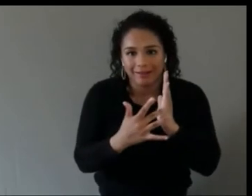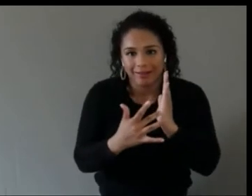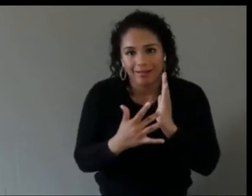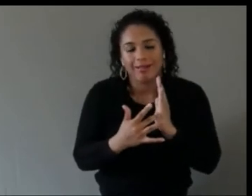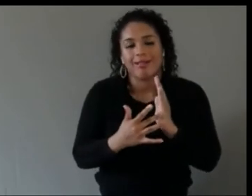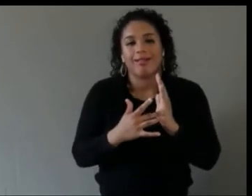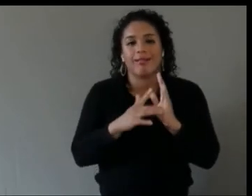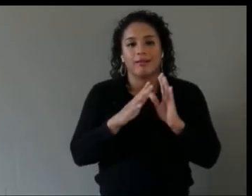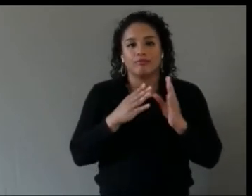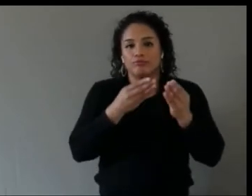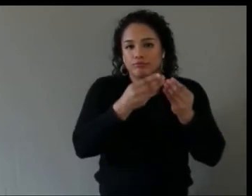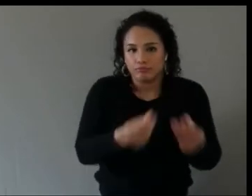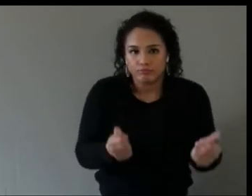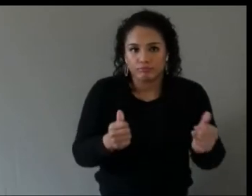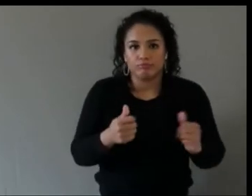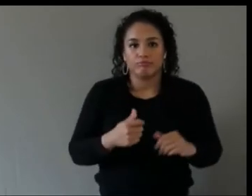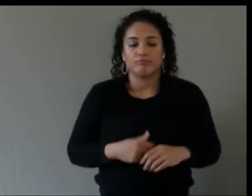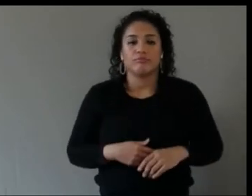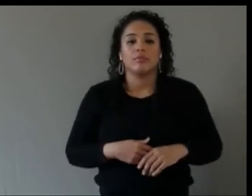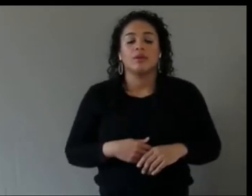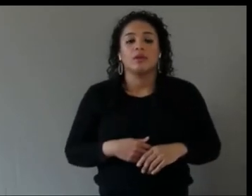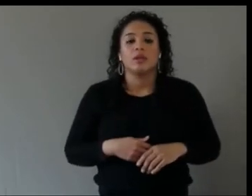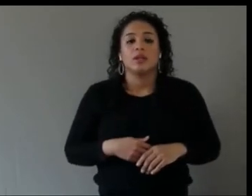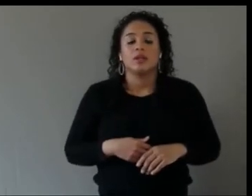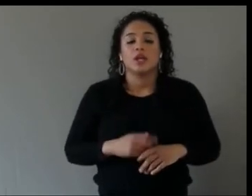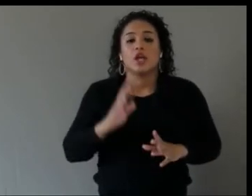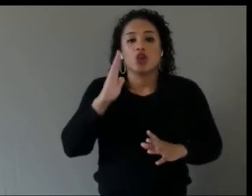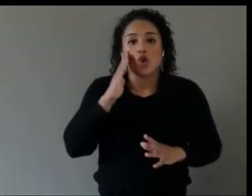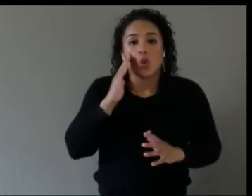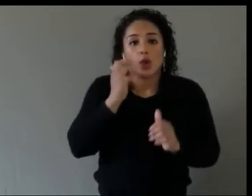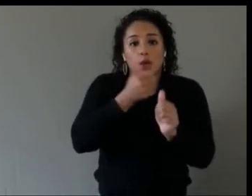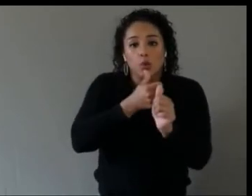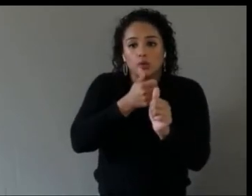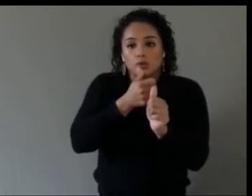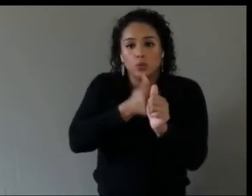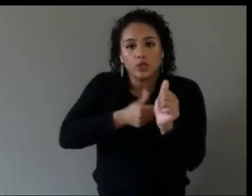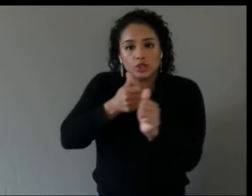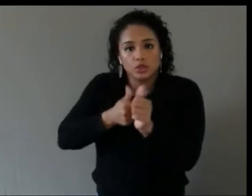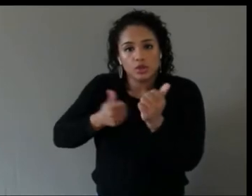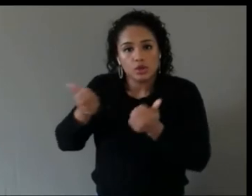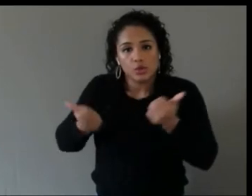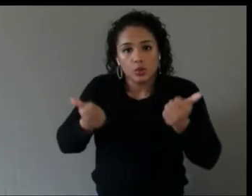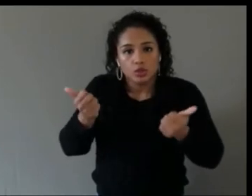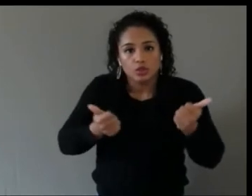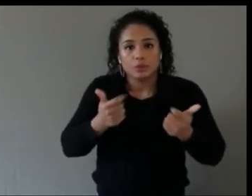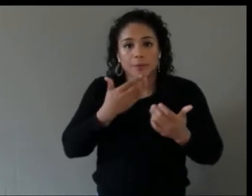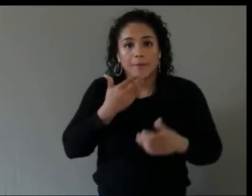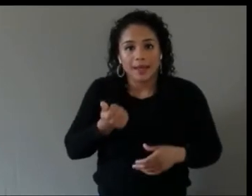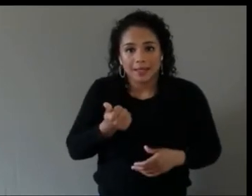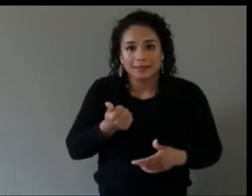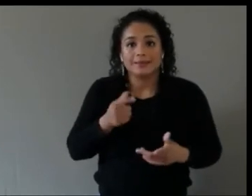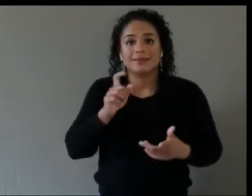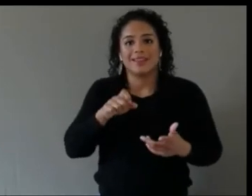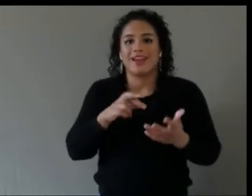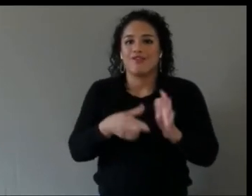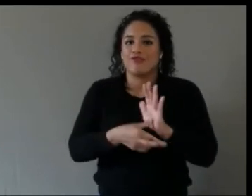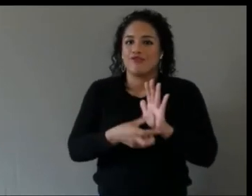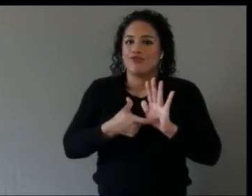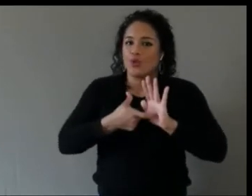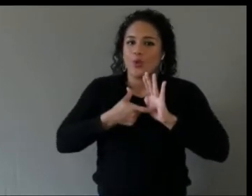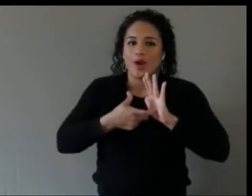And then knowing what solution to use also requires technical research and it's a whole different thing to